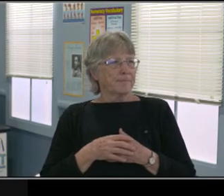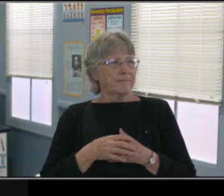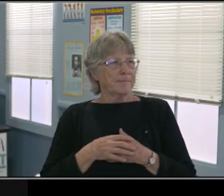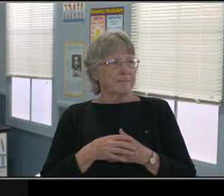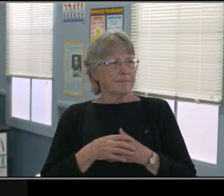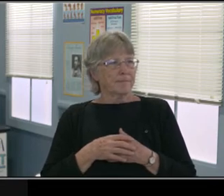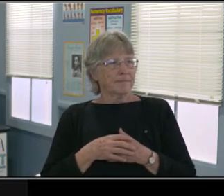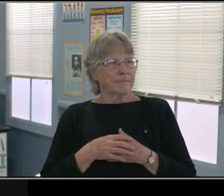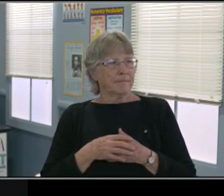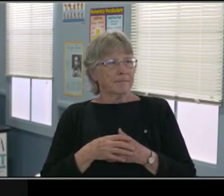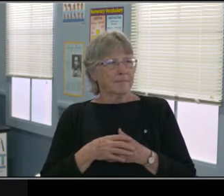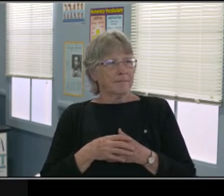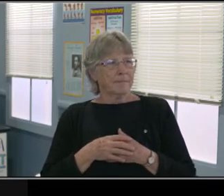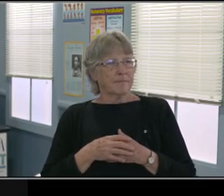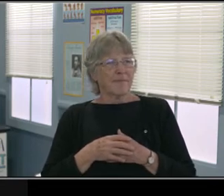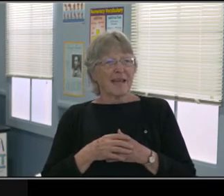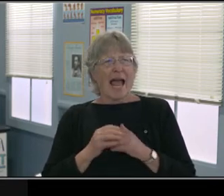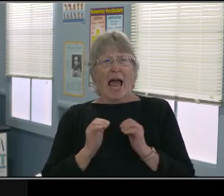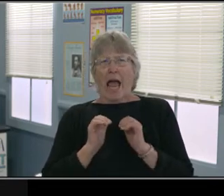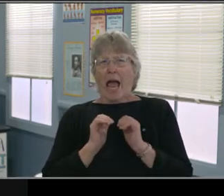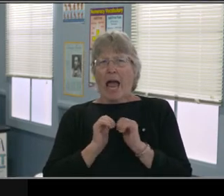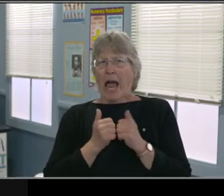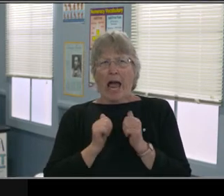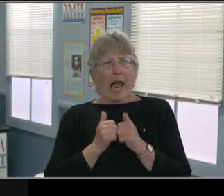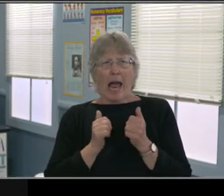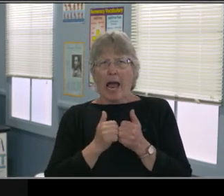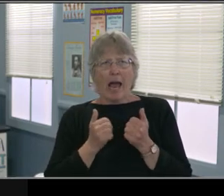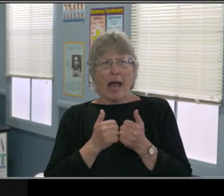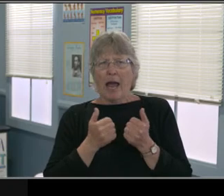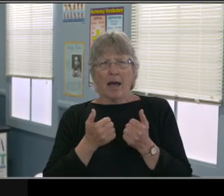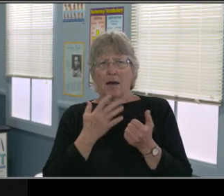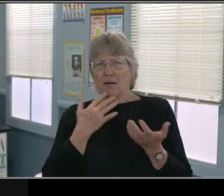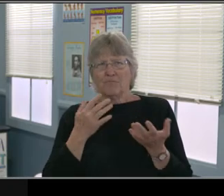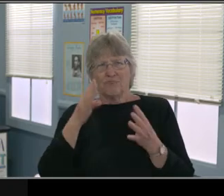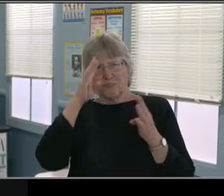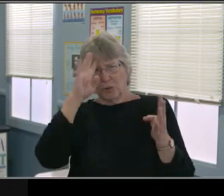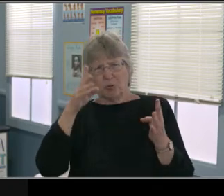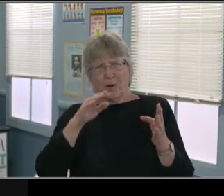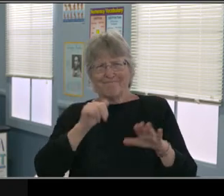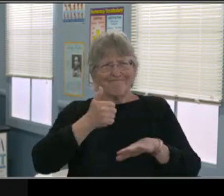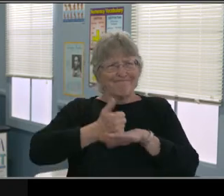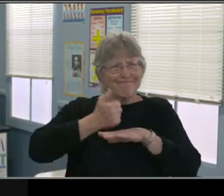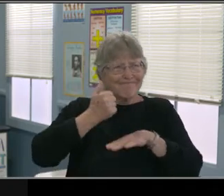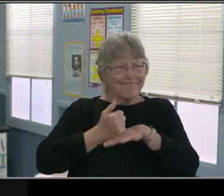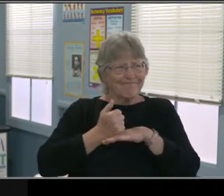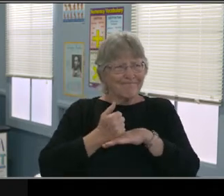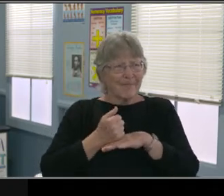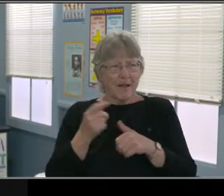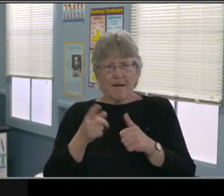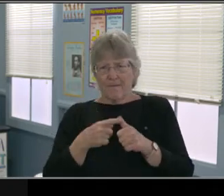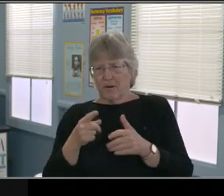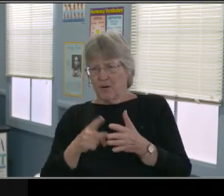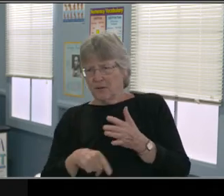or RSP services or the special day class? What does it look like and how is that gonna be meet?